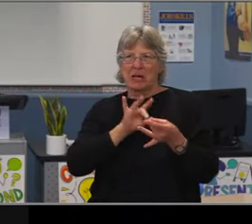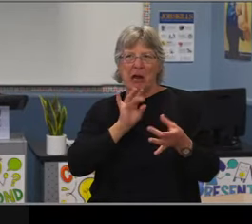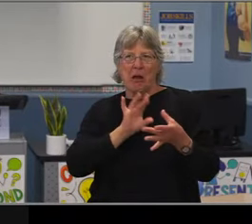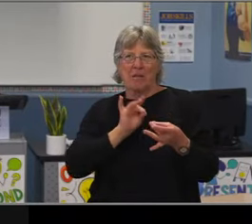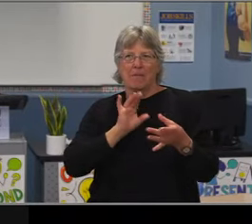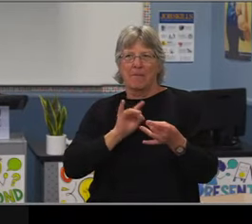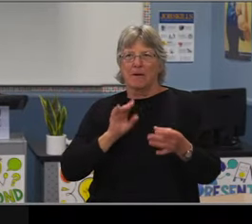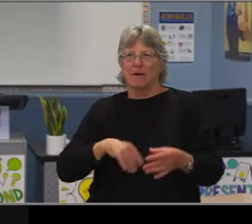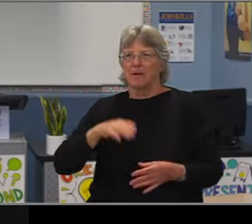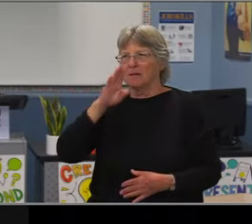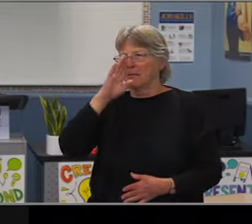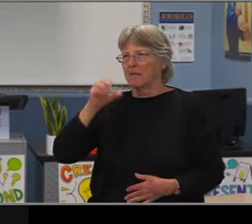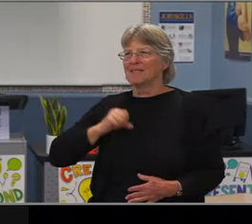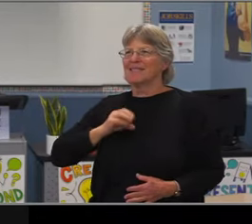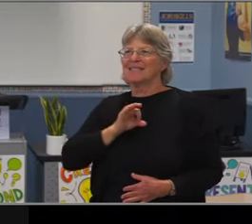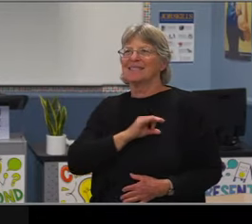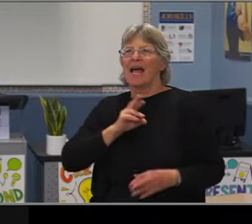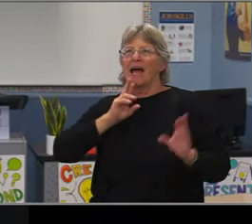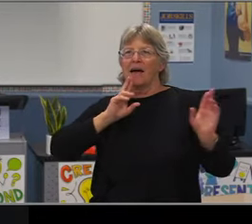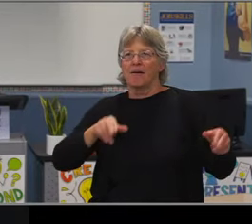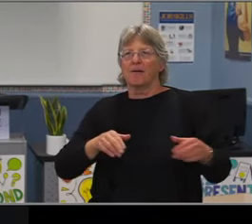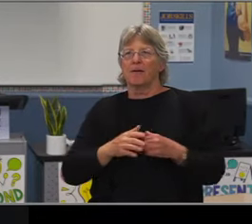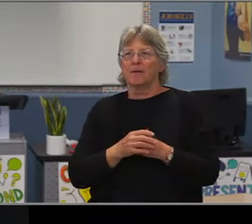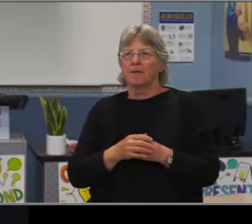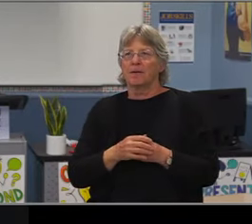And again, all of these things represented a gap closures as well.